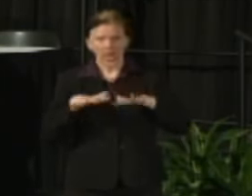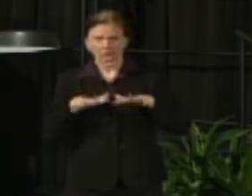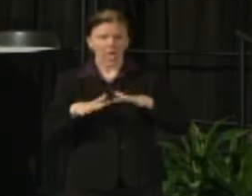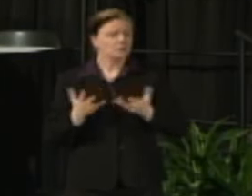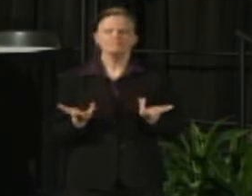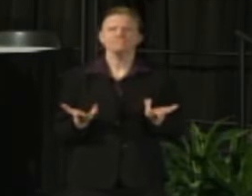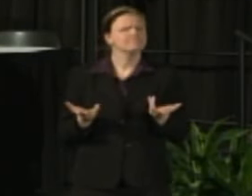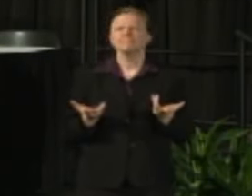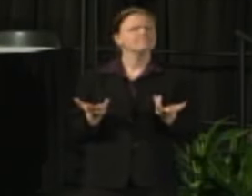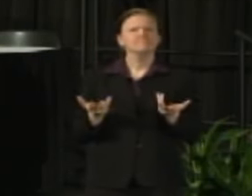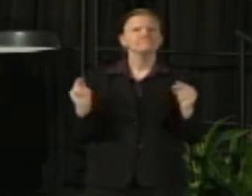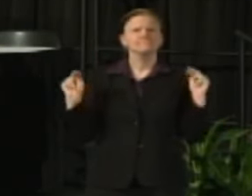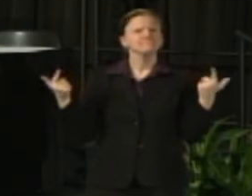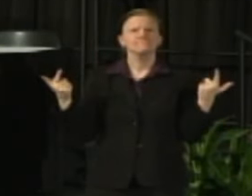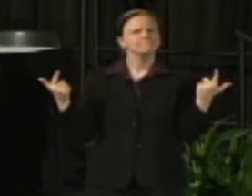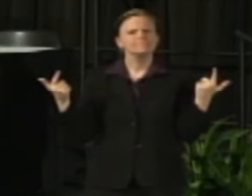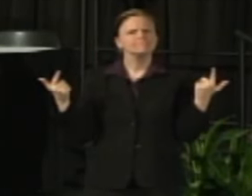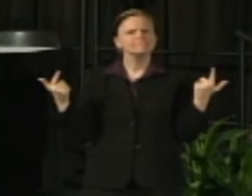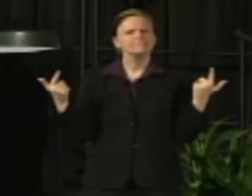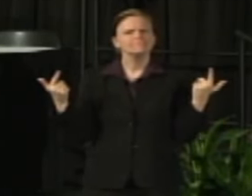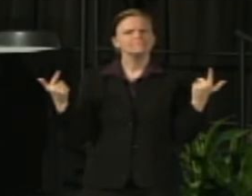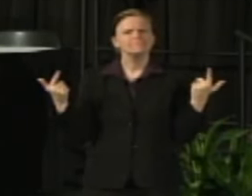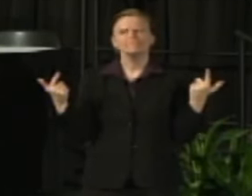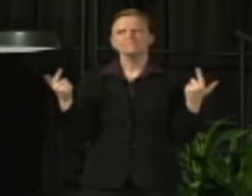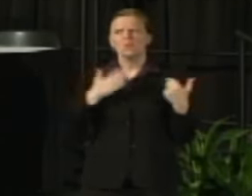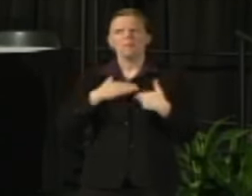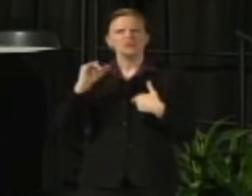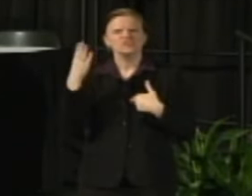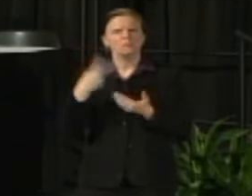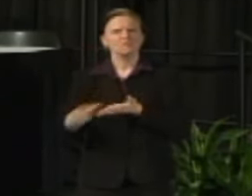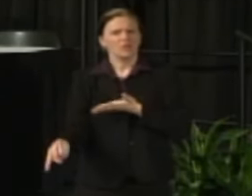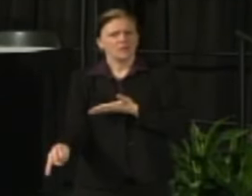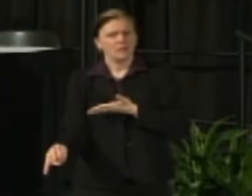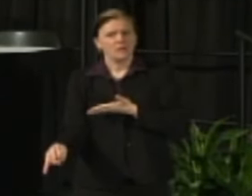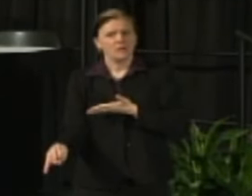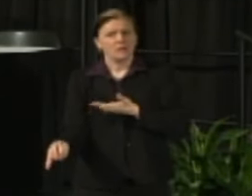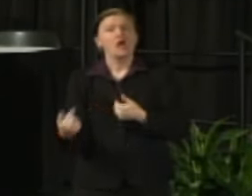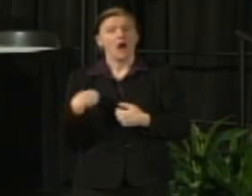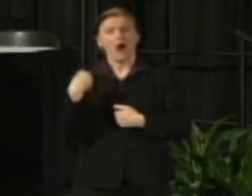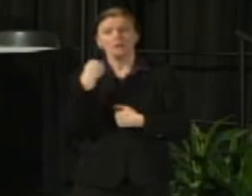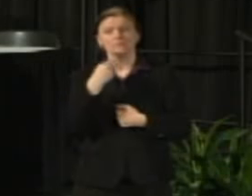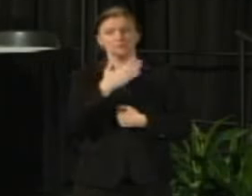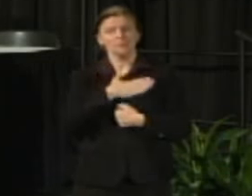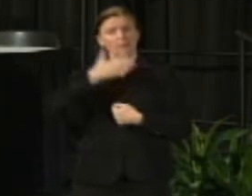and what we do then I've not done my job and I told you in my plenary how I will continue